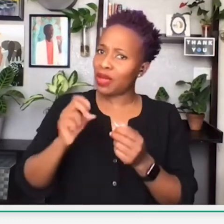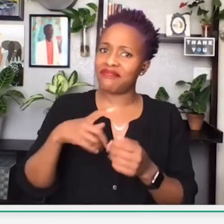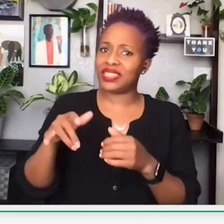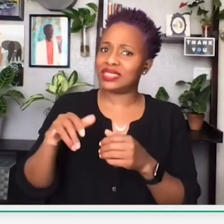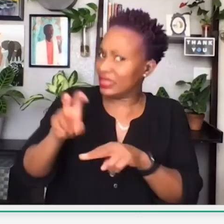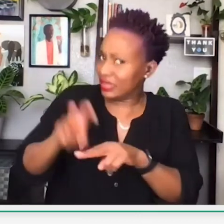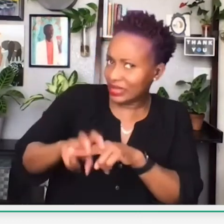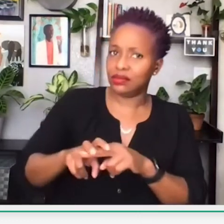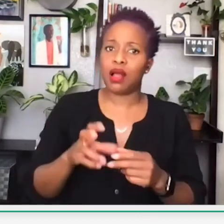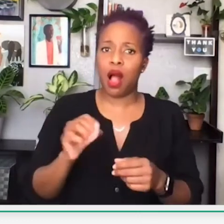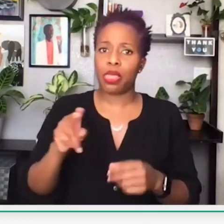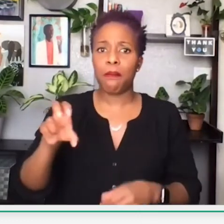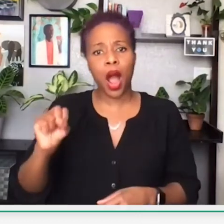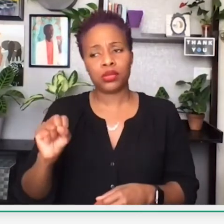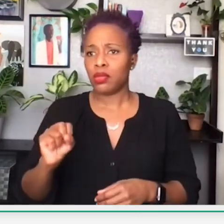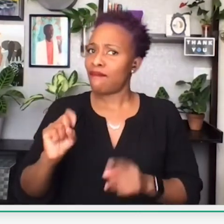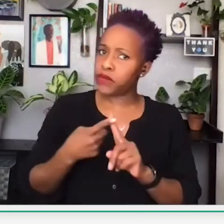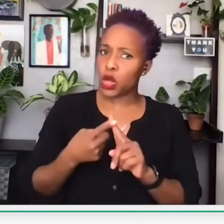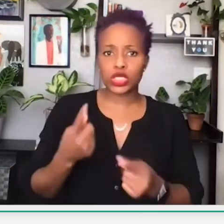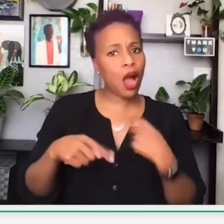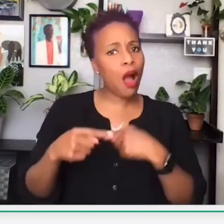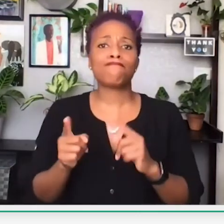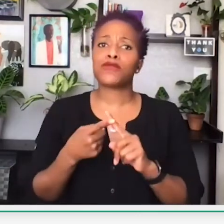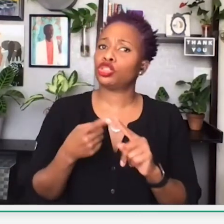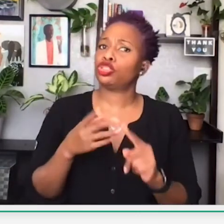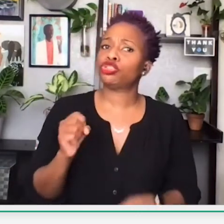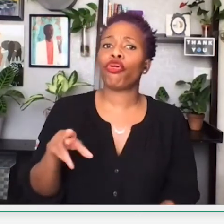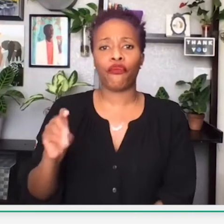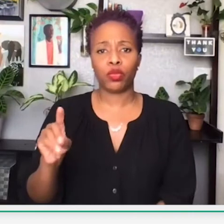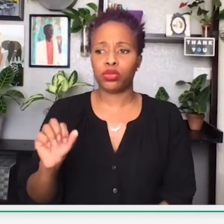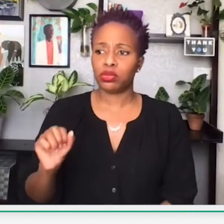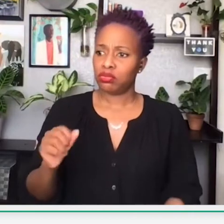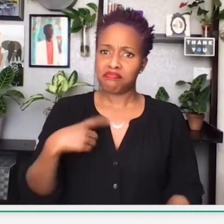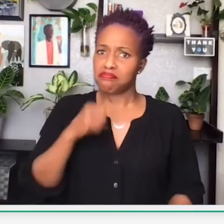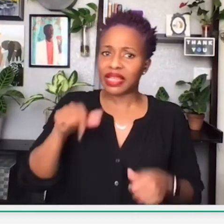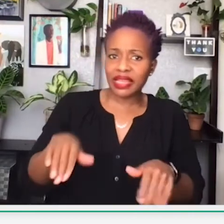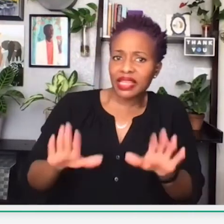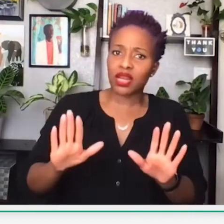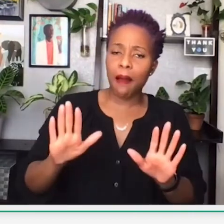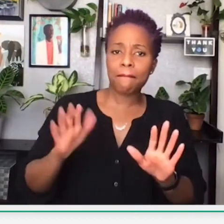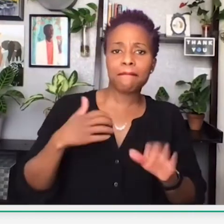were upset, and felt that they had the right to sit on the bus on a first come, first serve basis,